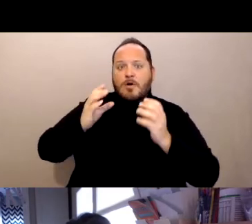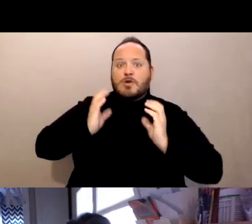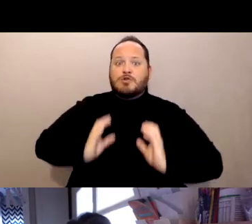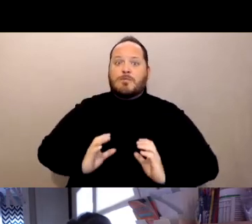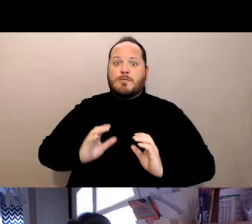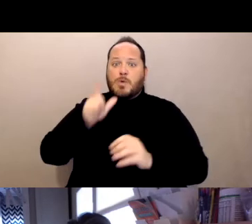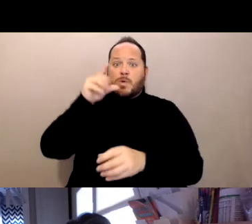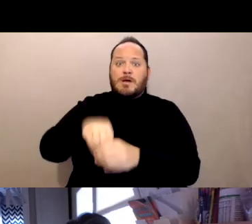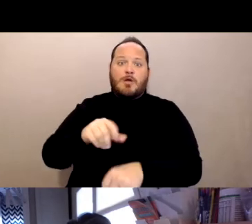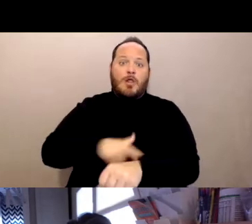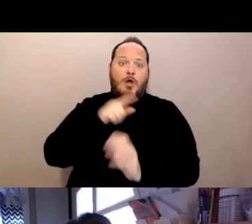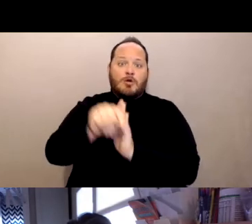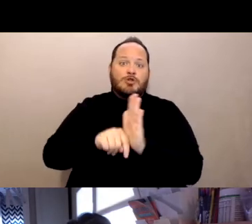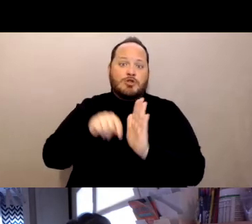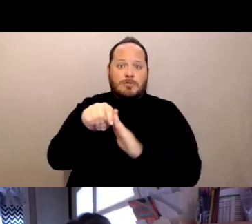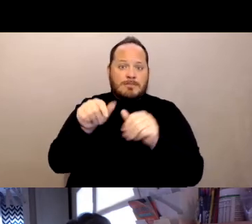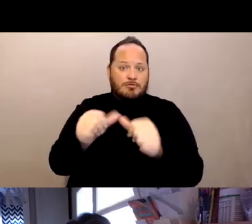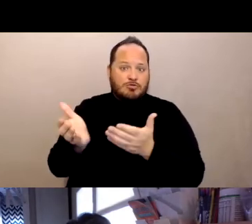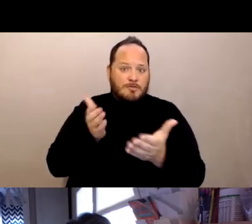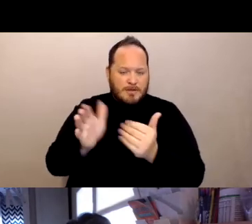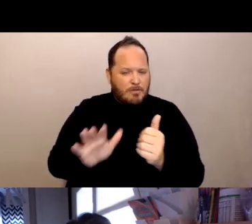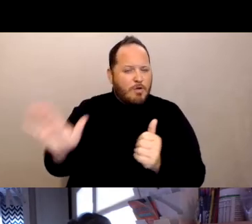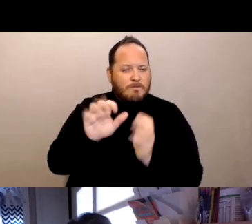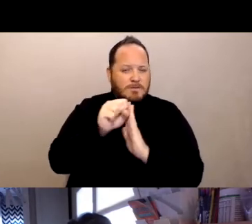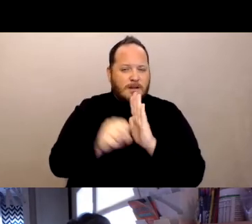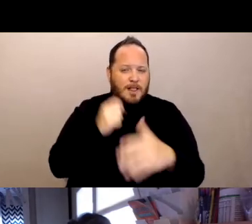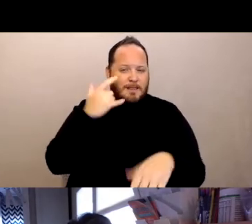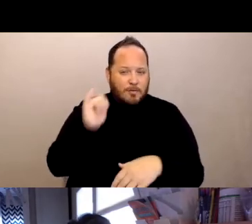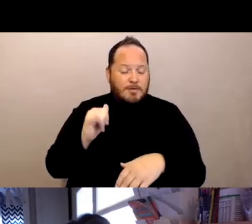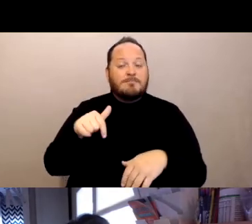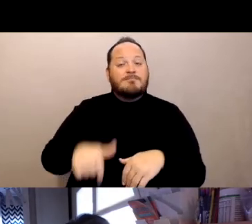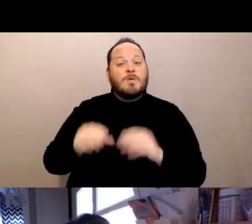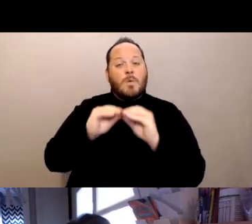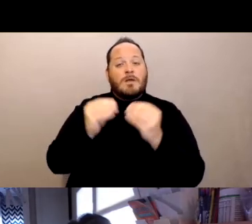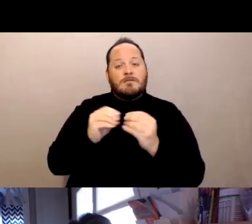throughout the state of California. We've been, CANHR has been around since 1983,